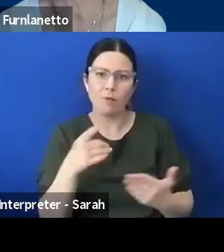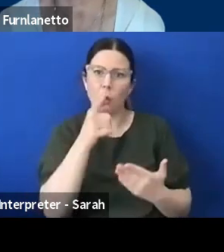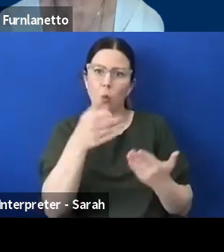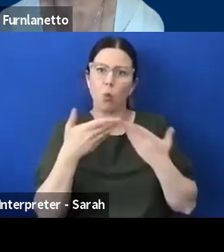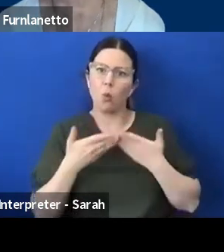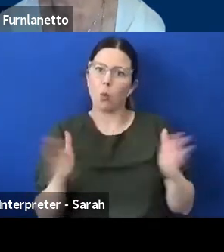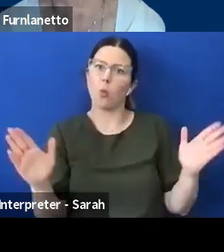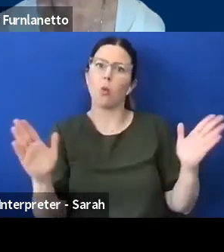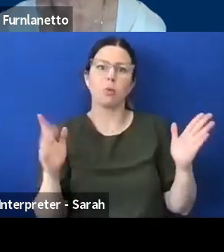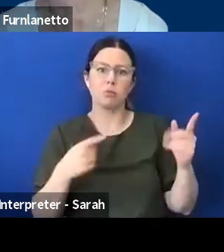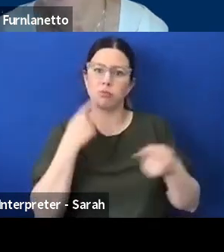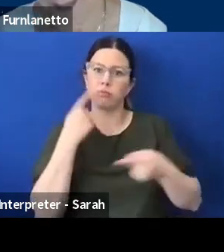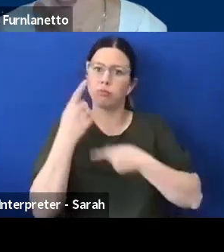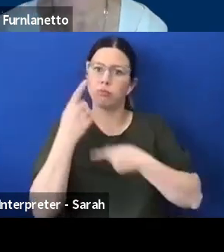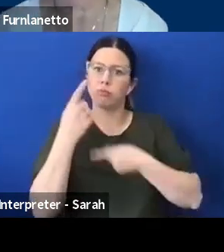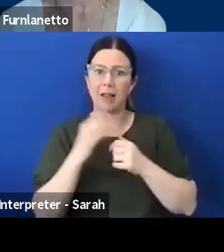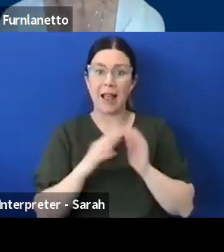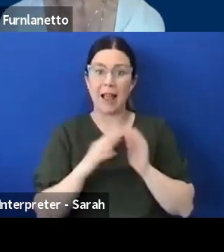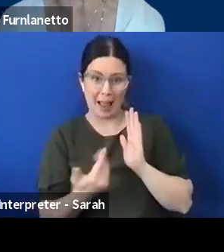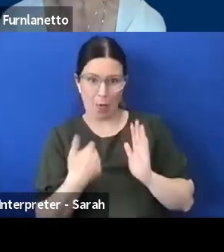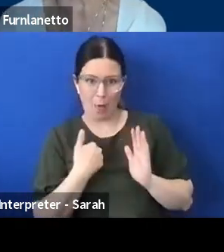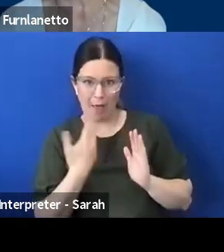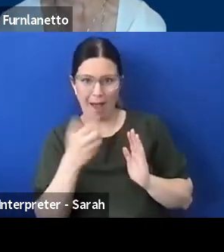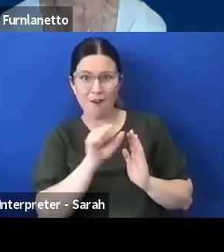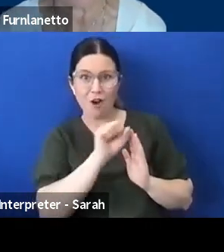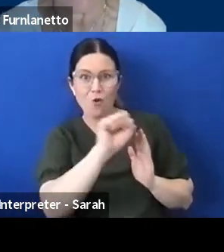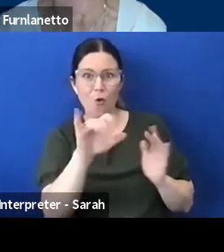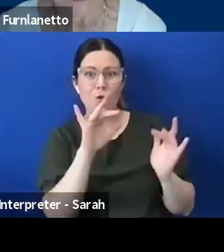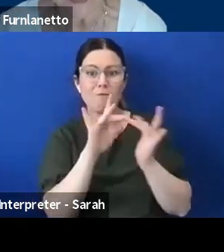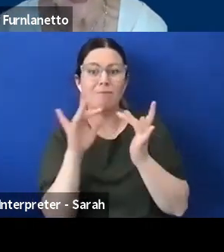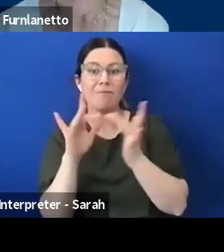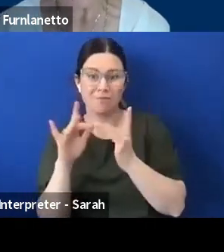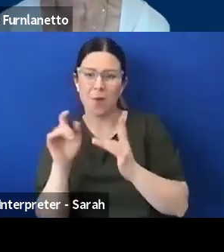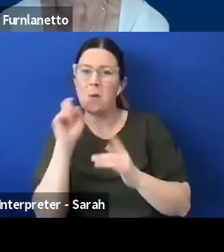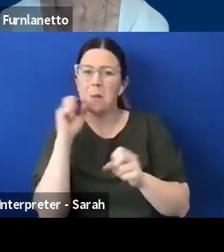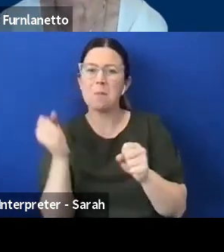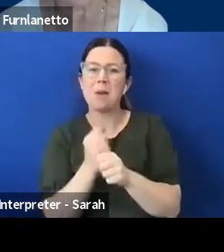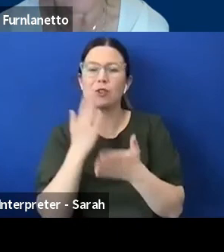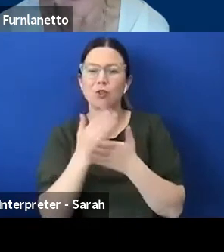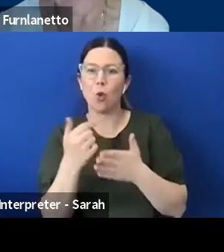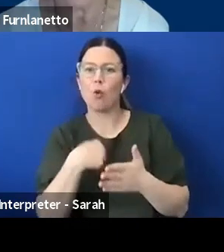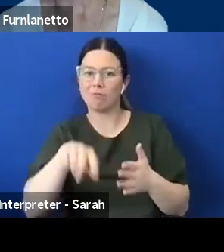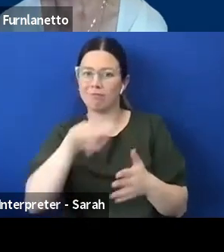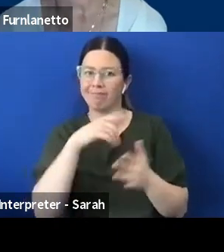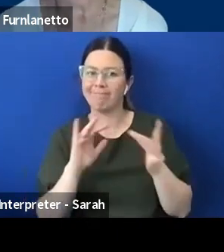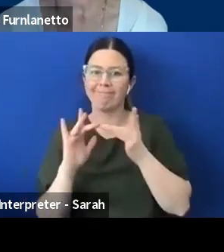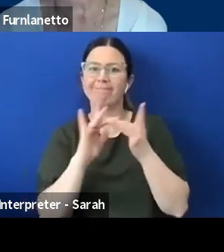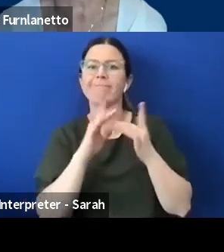have your details and we're going to make sure that we connect again, so from me thank you and